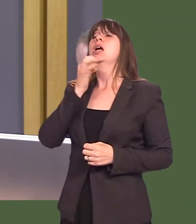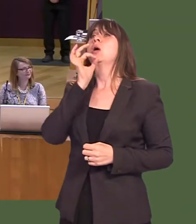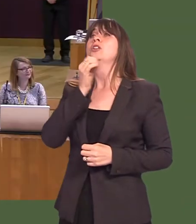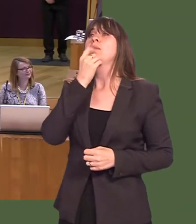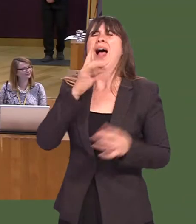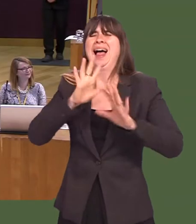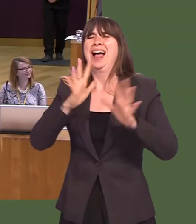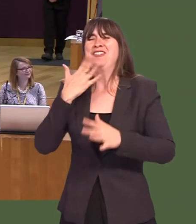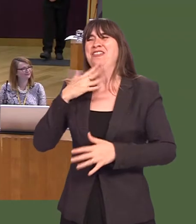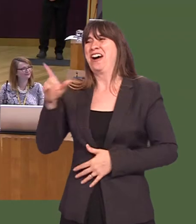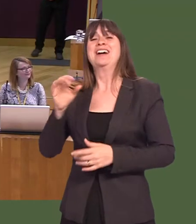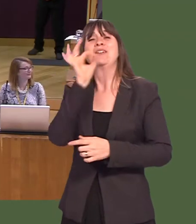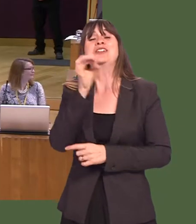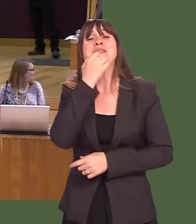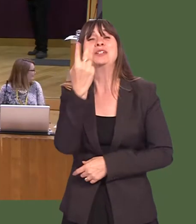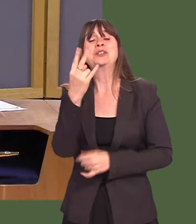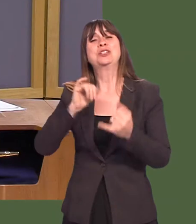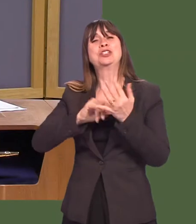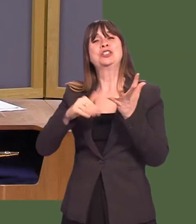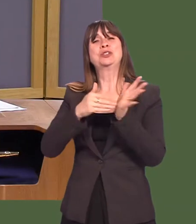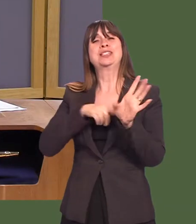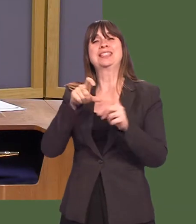Suzy Davies: 2.